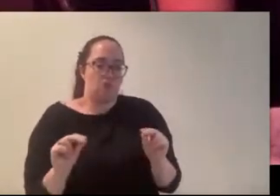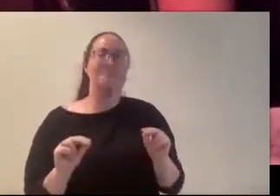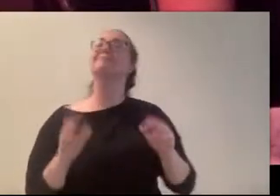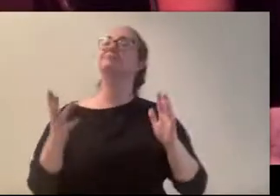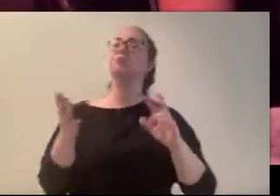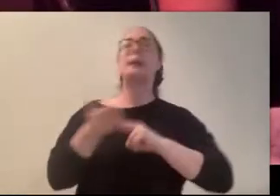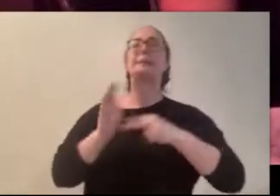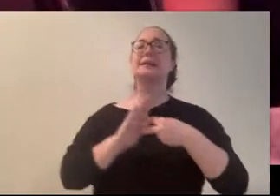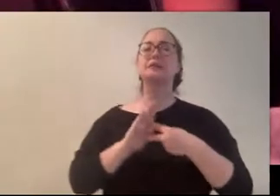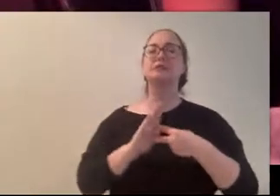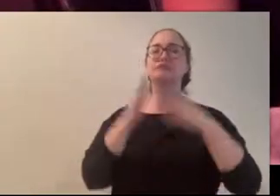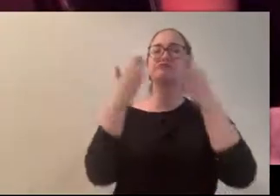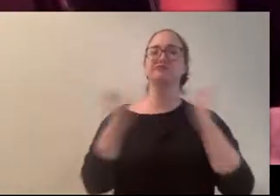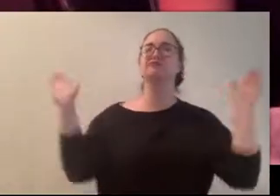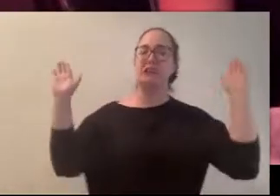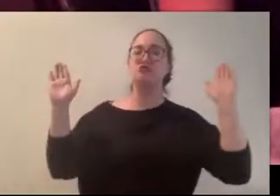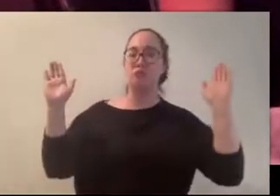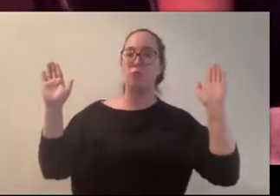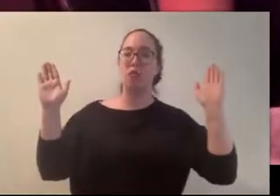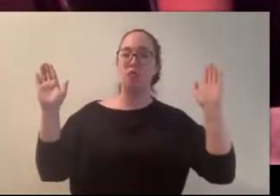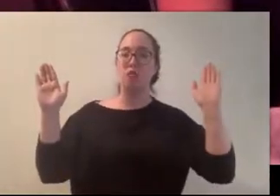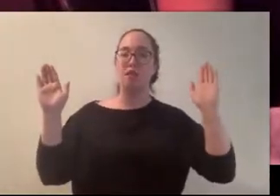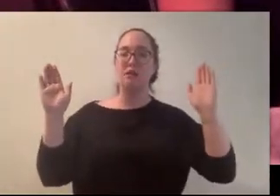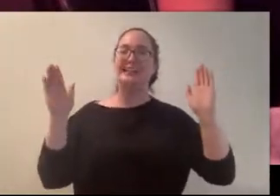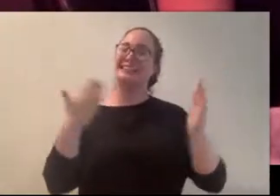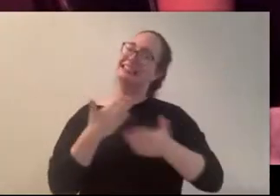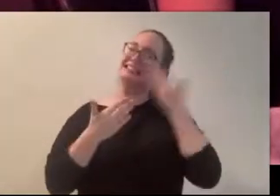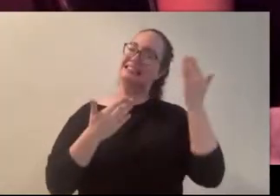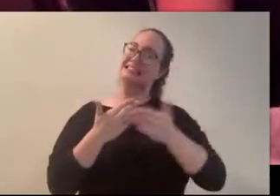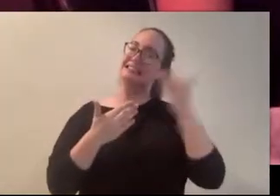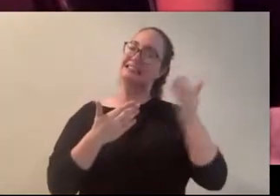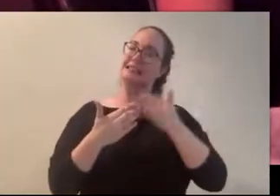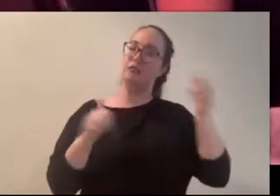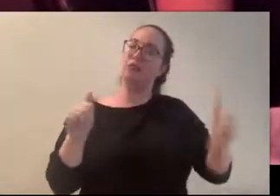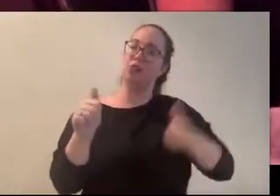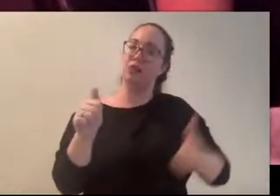like a bigger sense, like wouldn't it be easier for you to haunt people that believe in you?